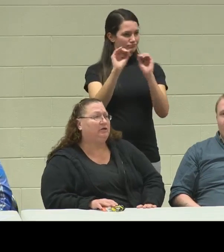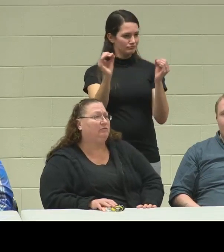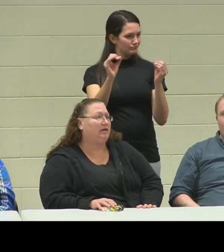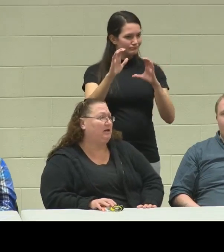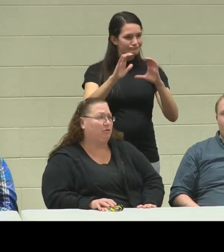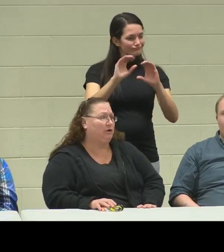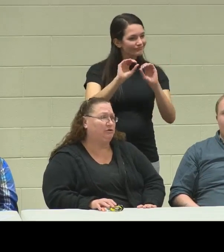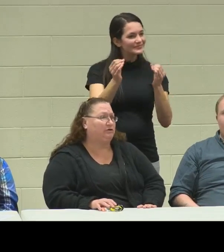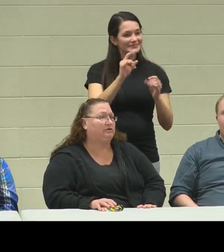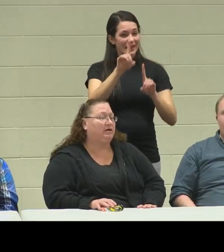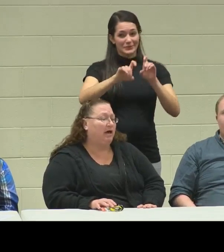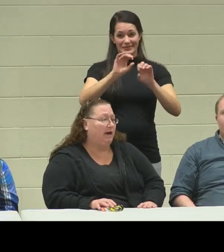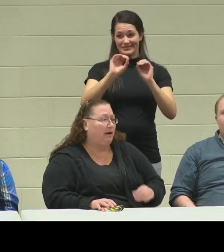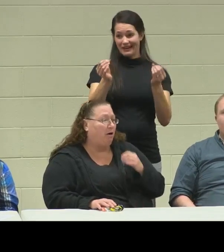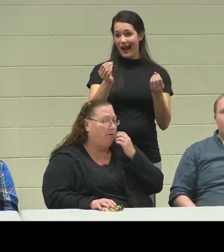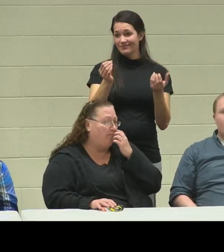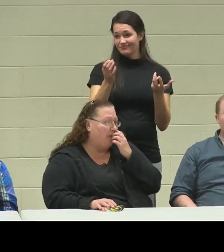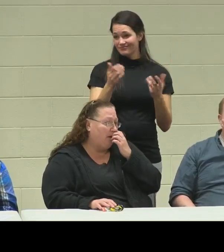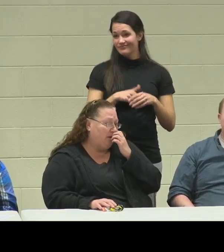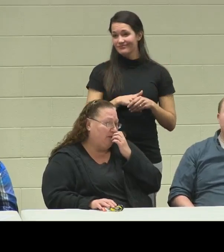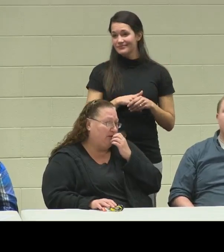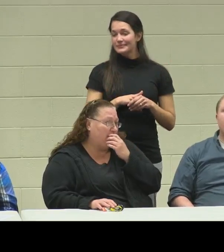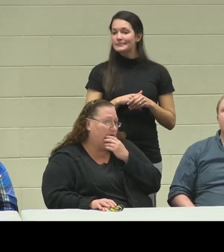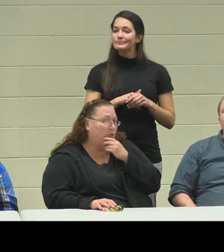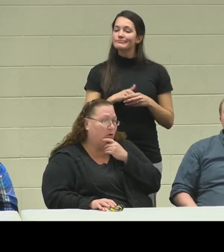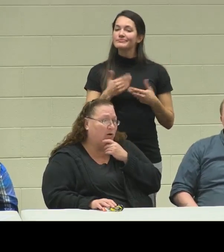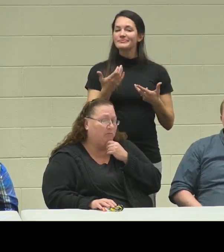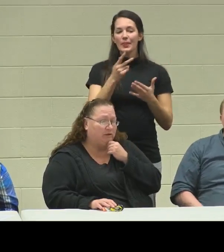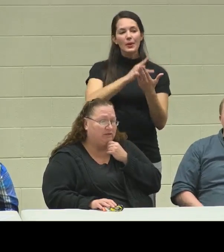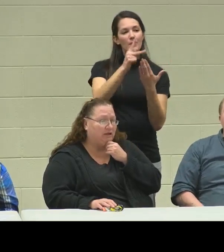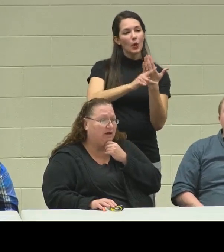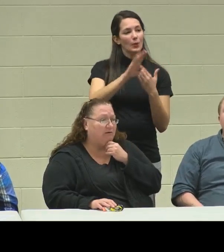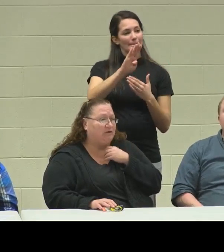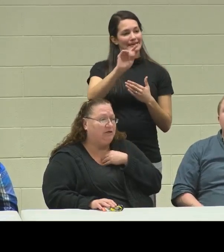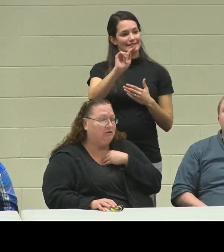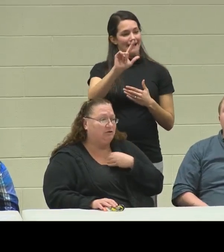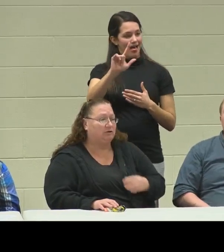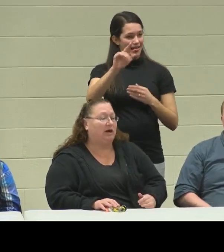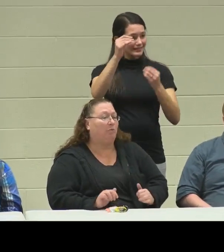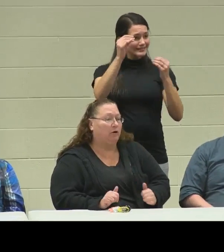He wouldn't ask questions at all. The program Bridges to Life, the teachers kept working,